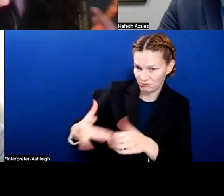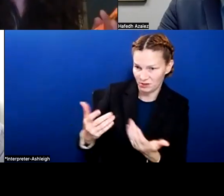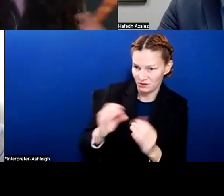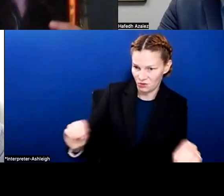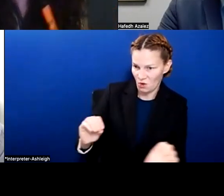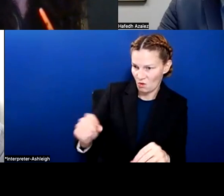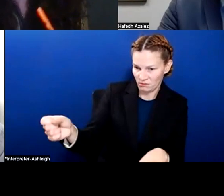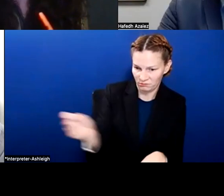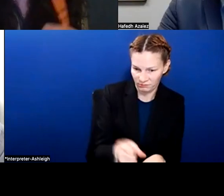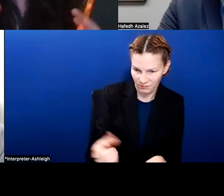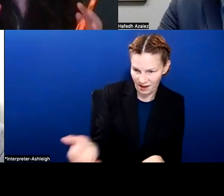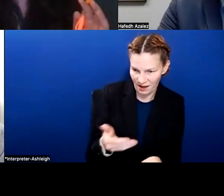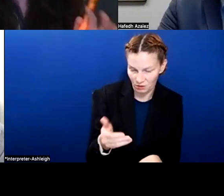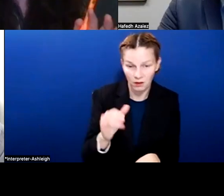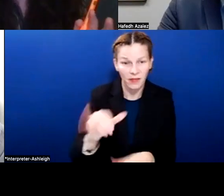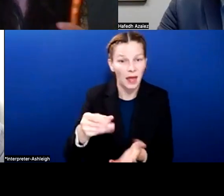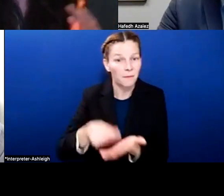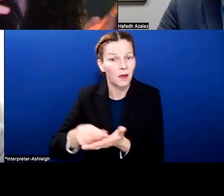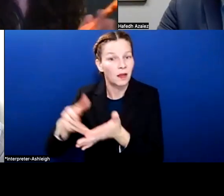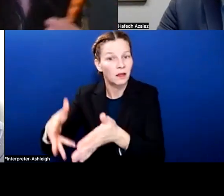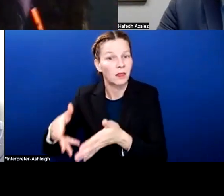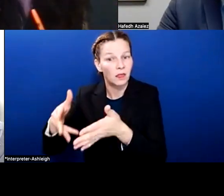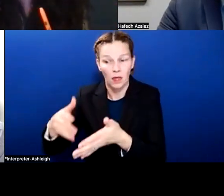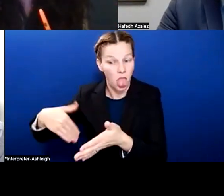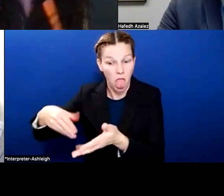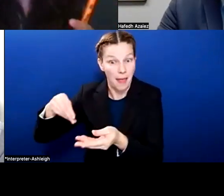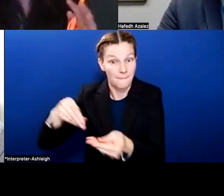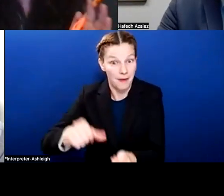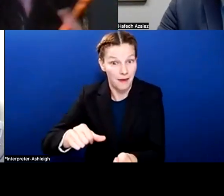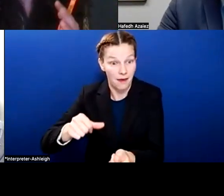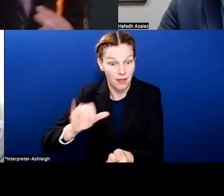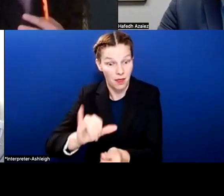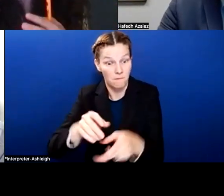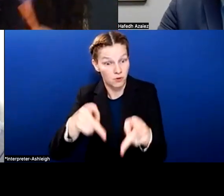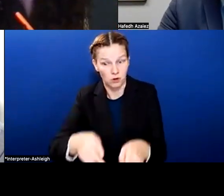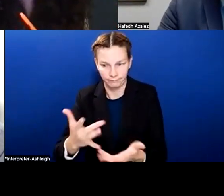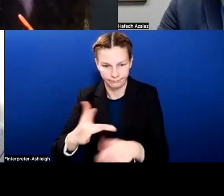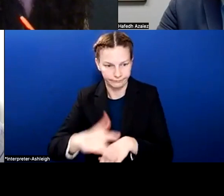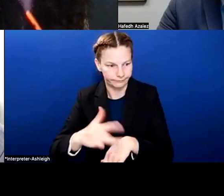where is that money going to? Is that money that the district can put aside for something? Where are those funds going?